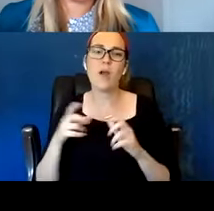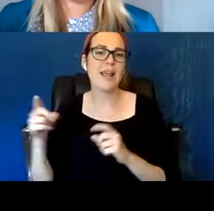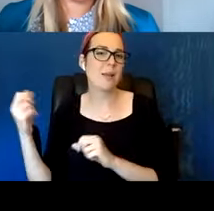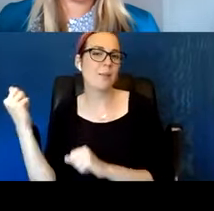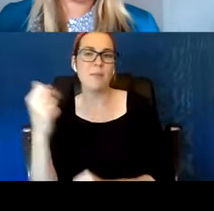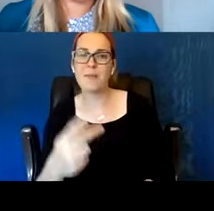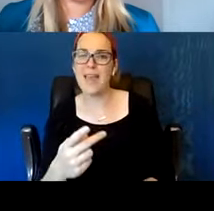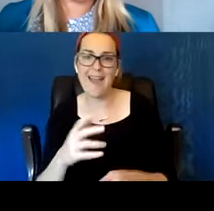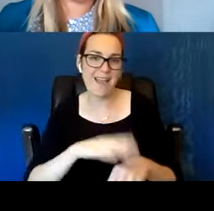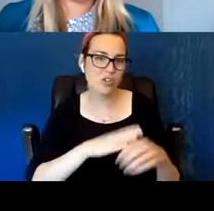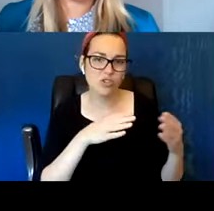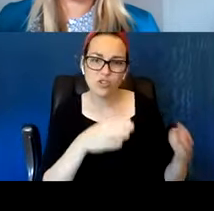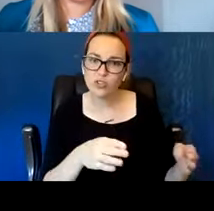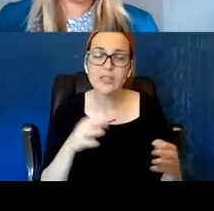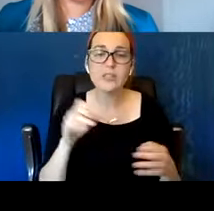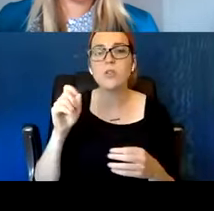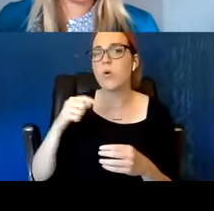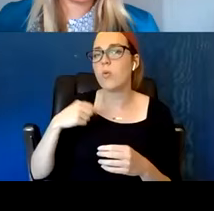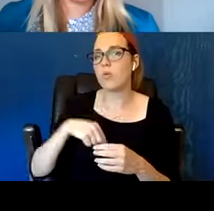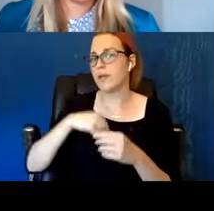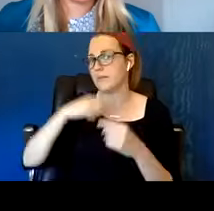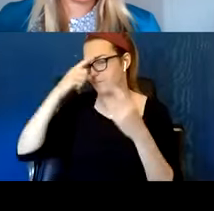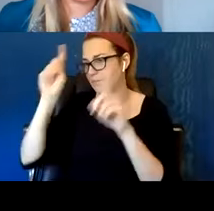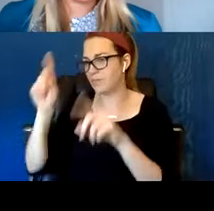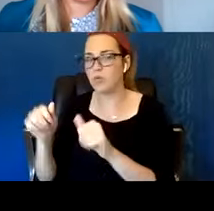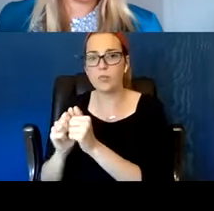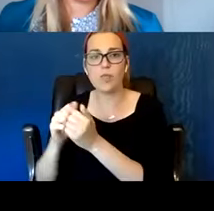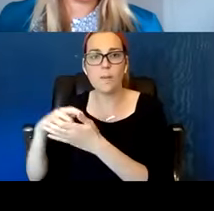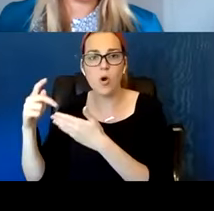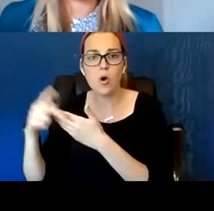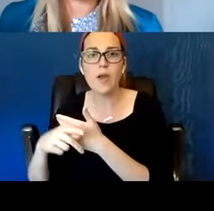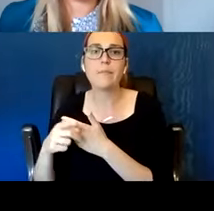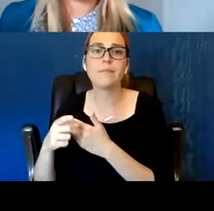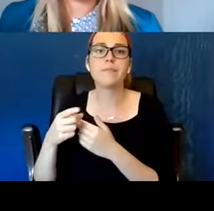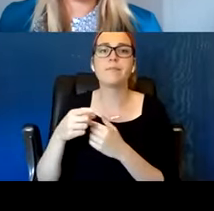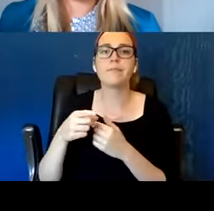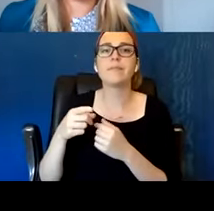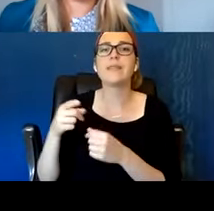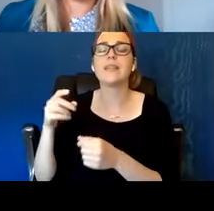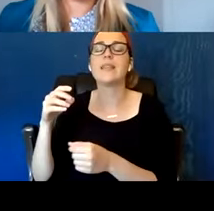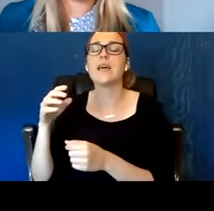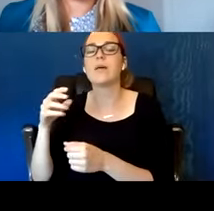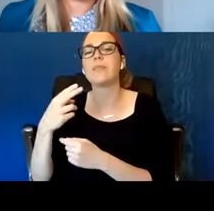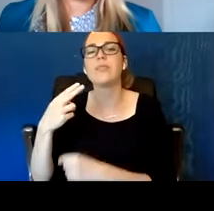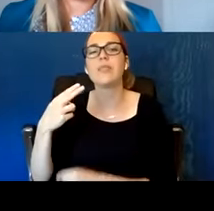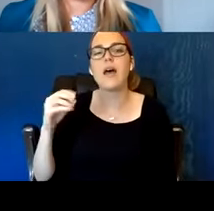to maintain his freedom. Even though he really didn't qualify for inpatient hospice, usually that is someone that's expected